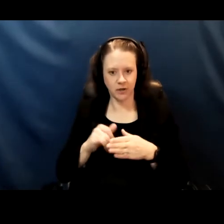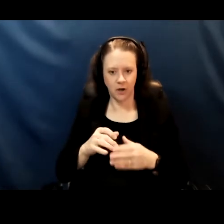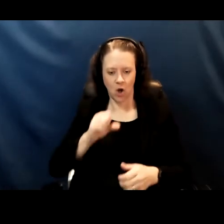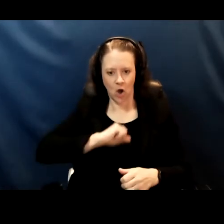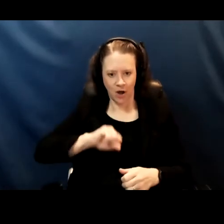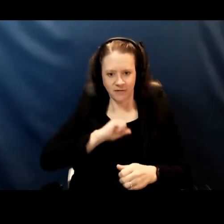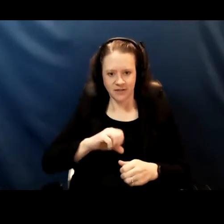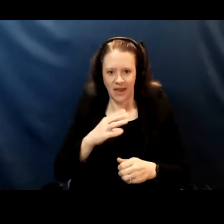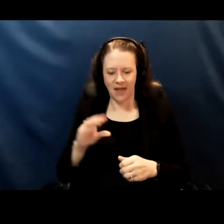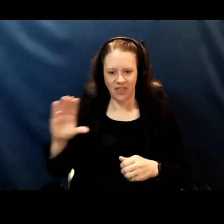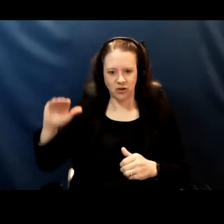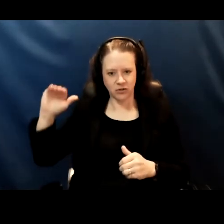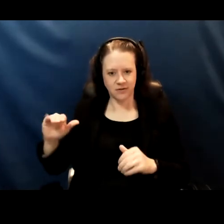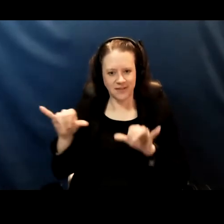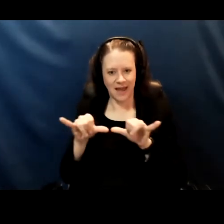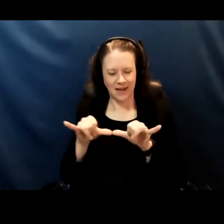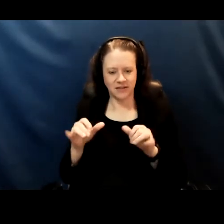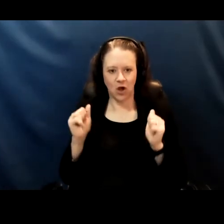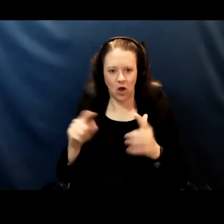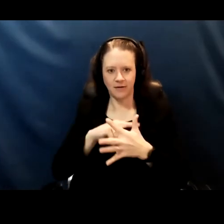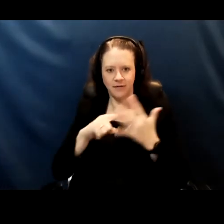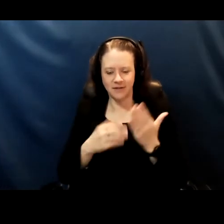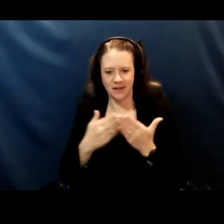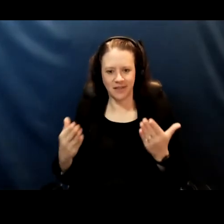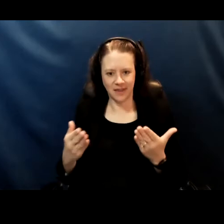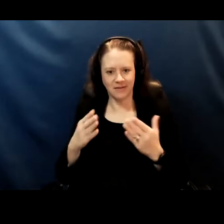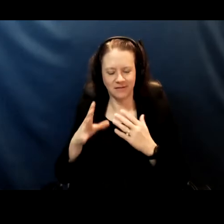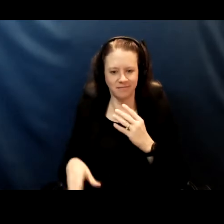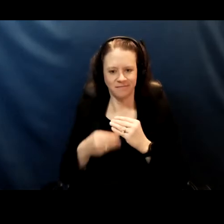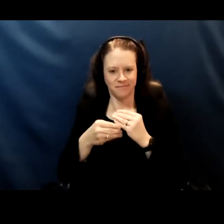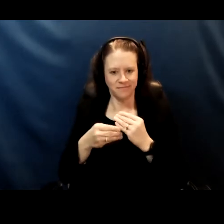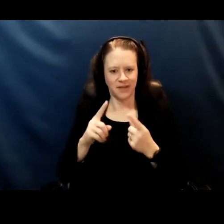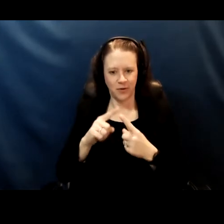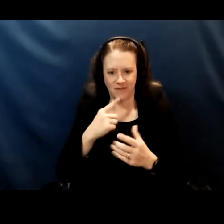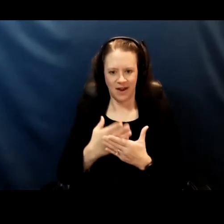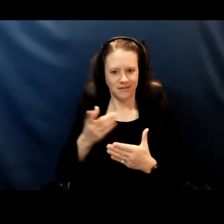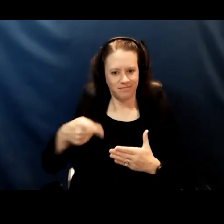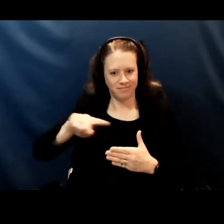and all of these are things that contribute to the fact that children are not as good at transmitting the virus.